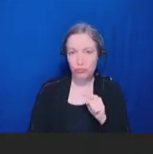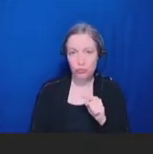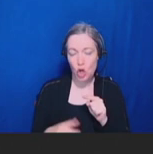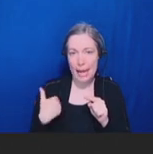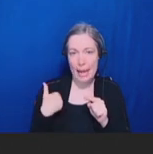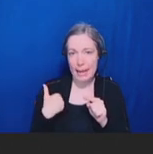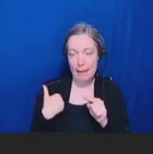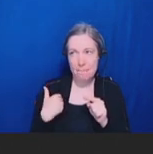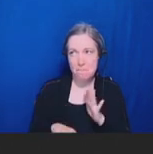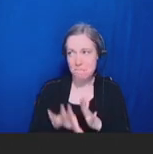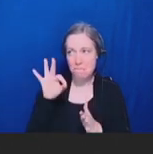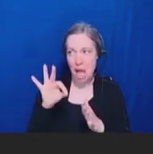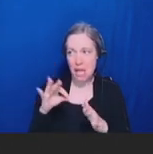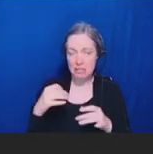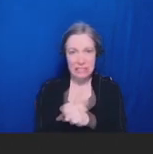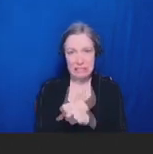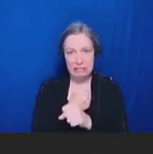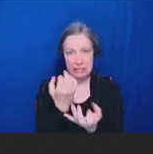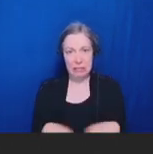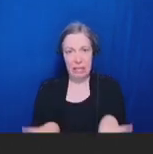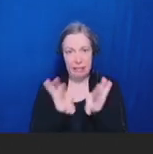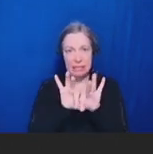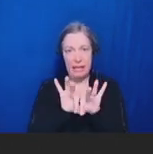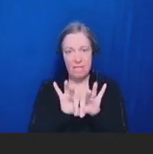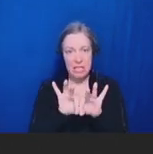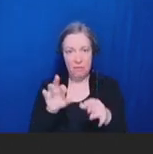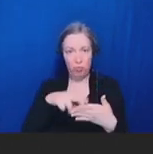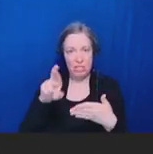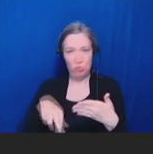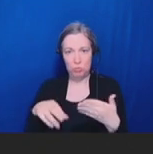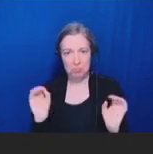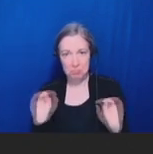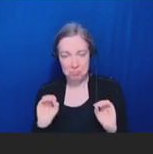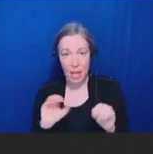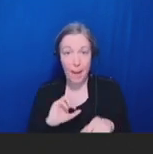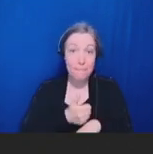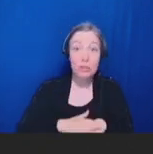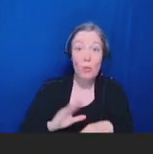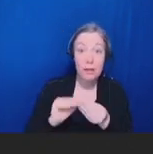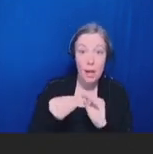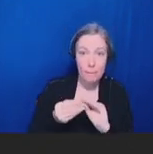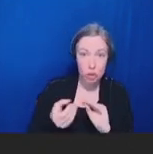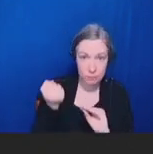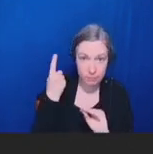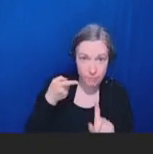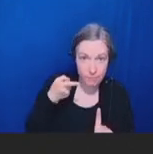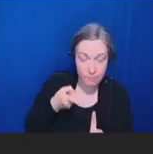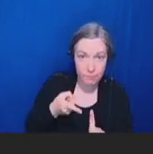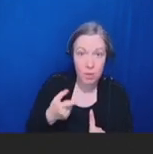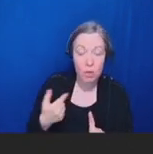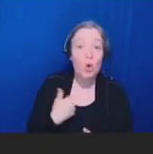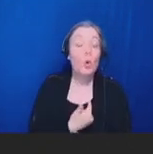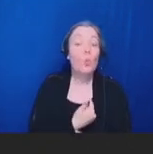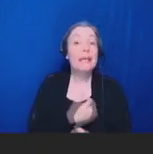significant, just again, based on those numbers. We tend to have, in V-safe, people who follow